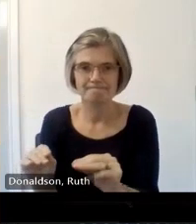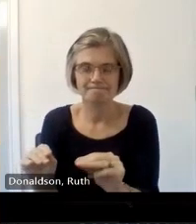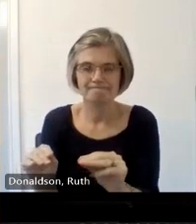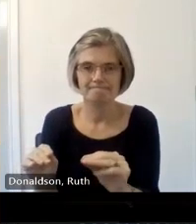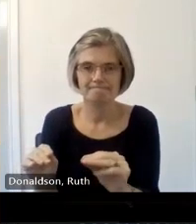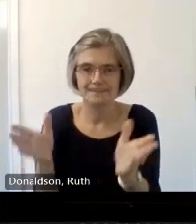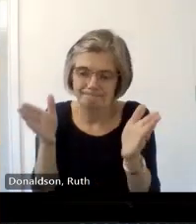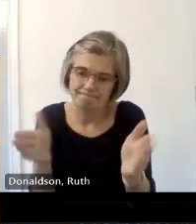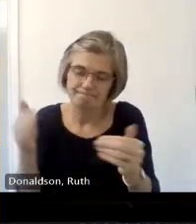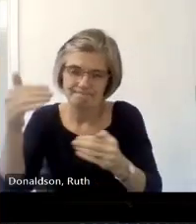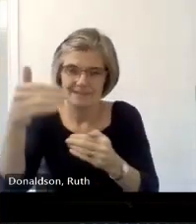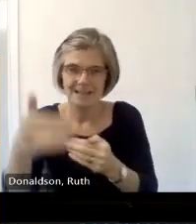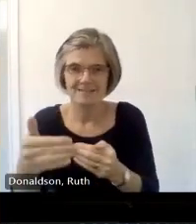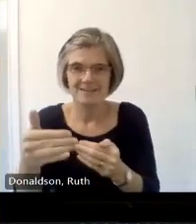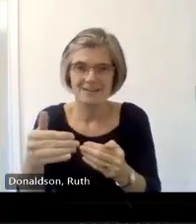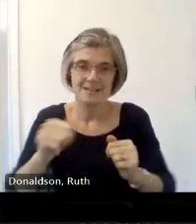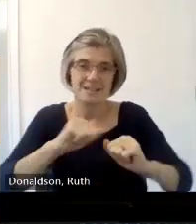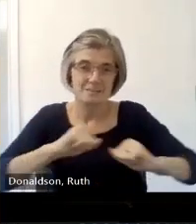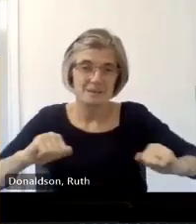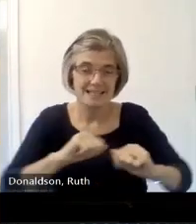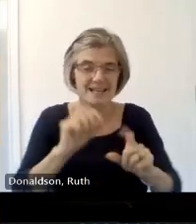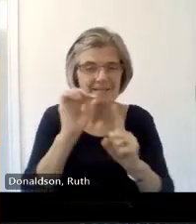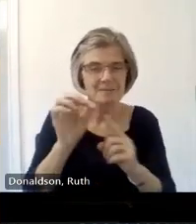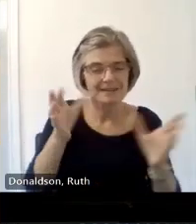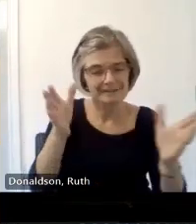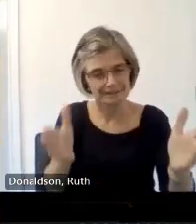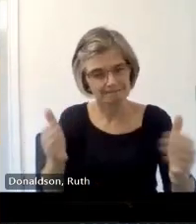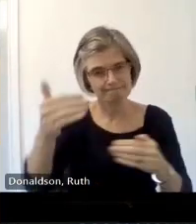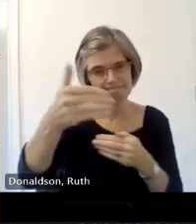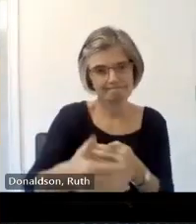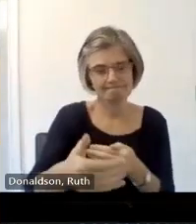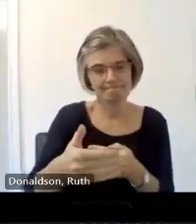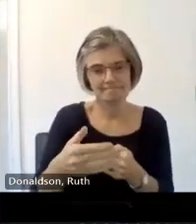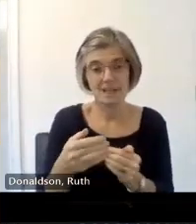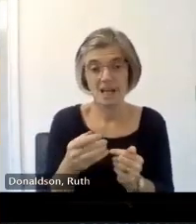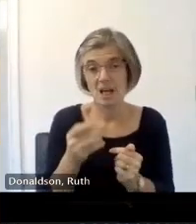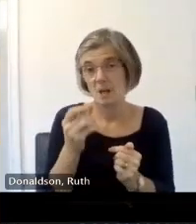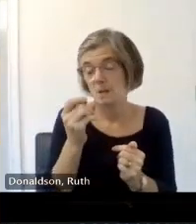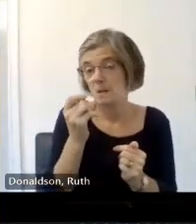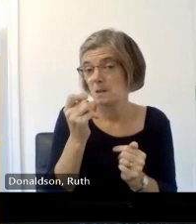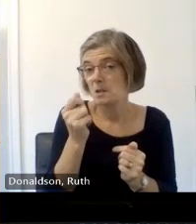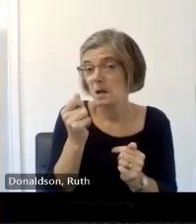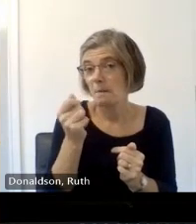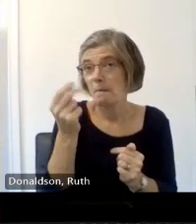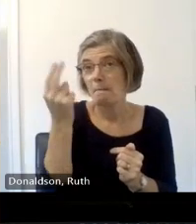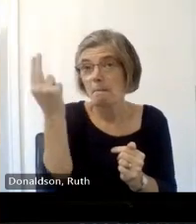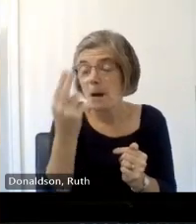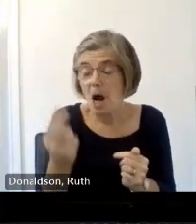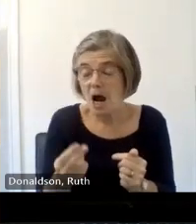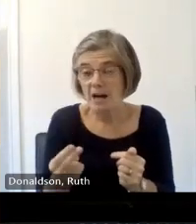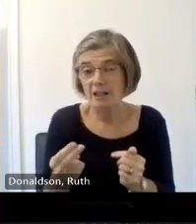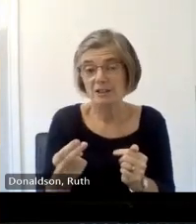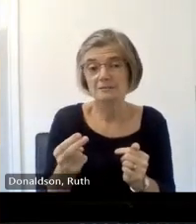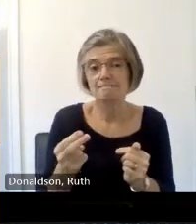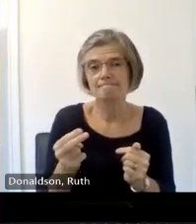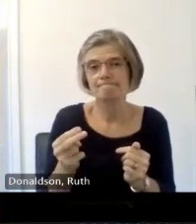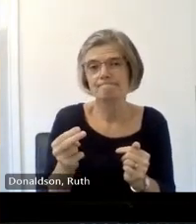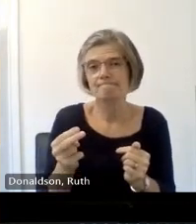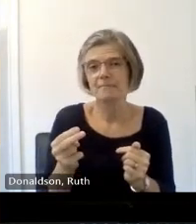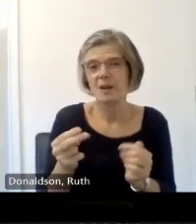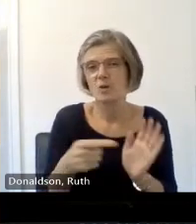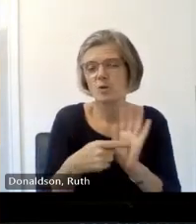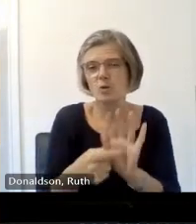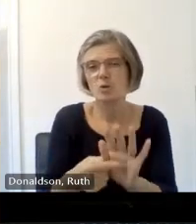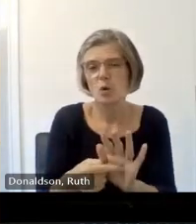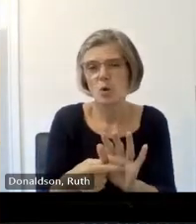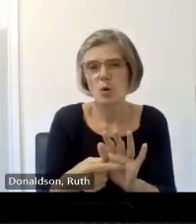it went into some marks May well be position marks although they tend not to be visible uh once the